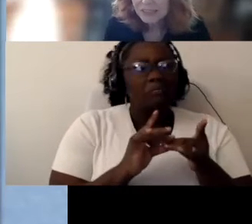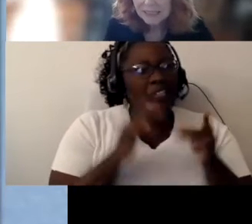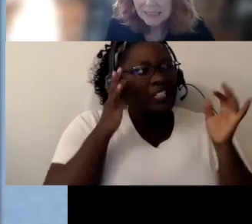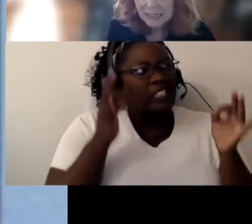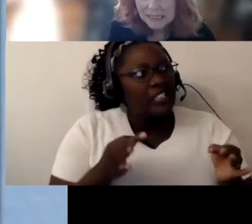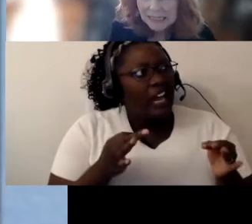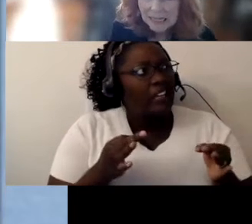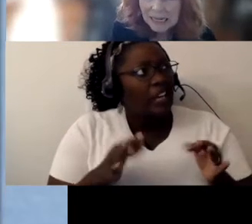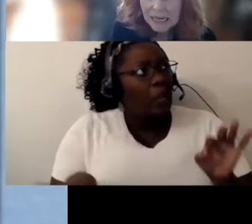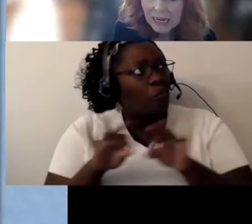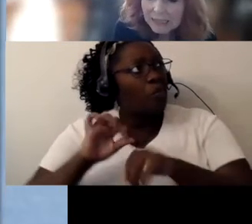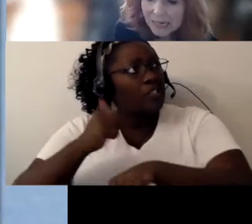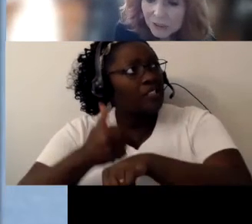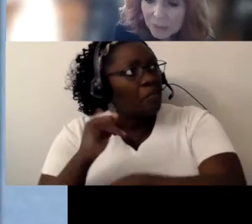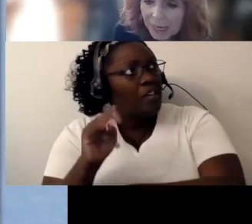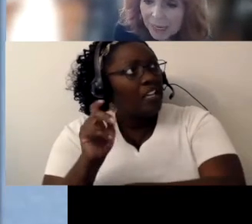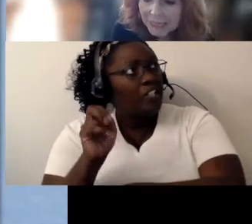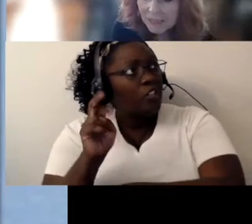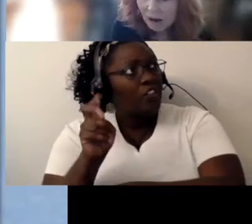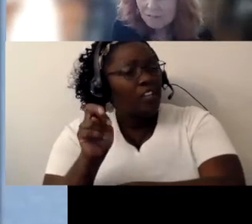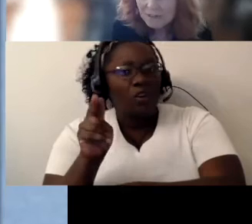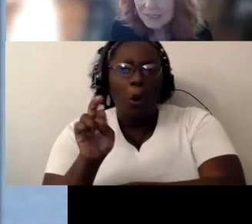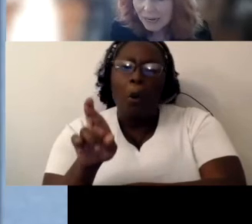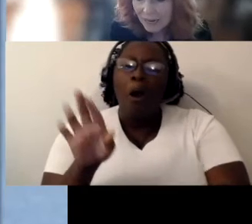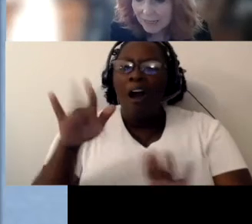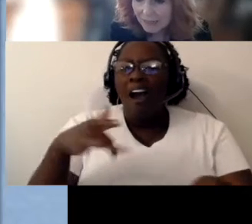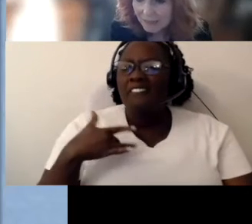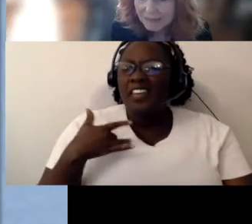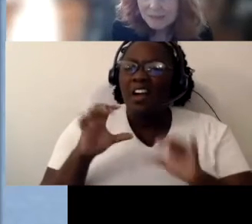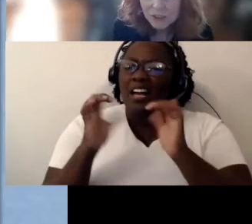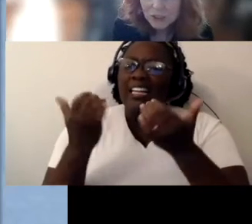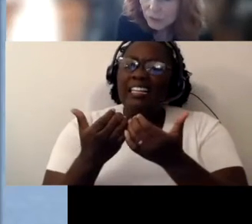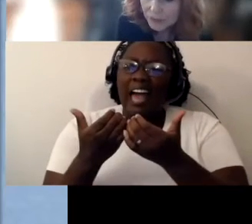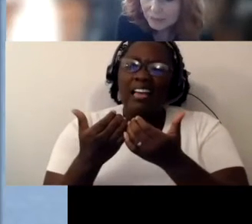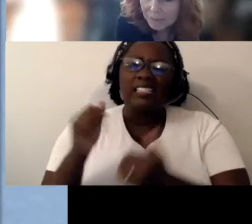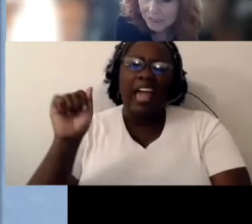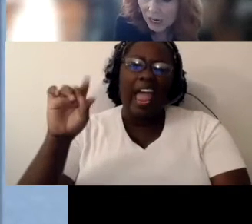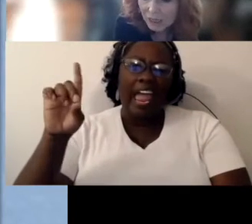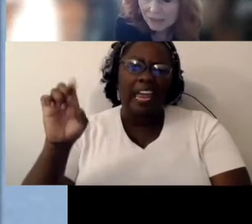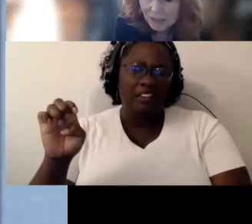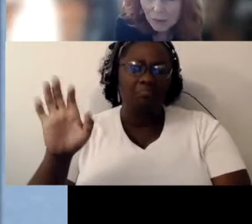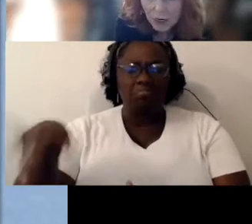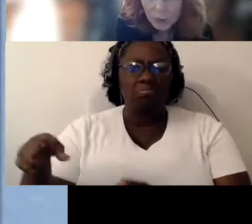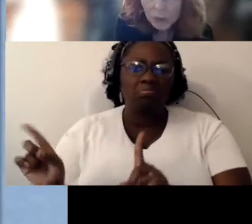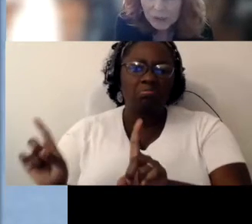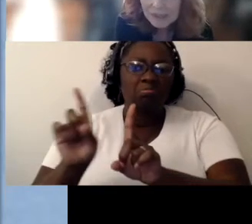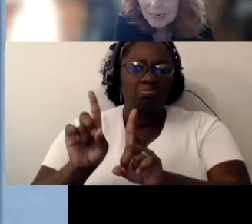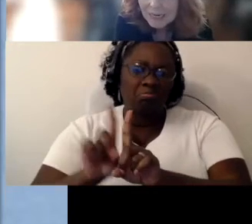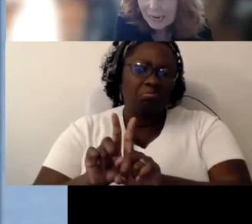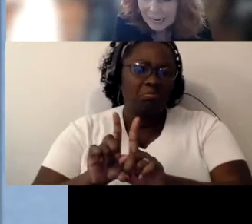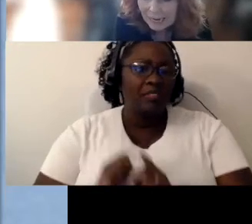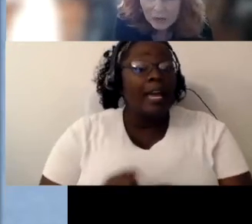is and does a classroom aid is often assigned to the deafblind child so we will see an aid